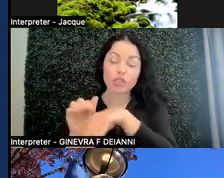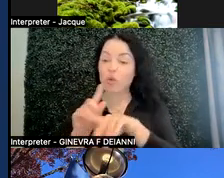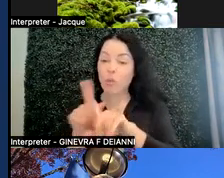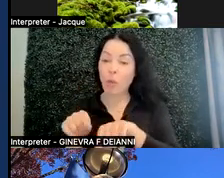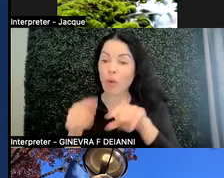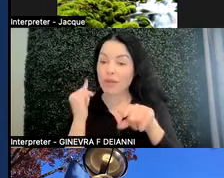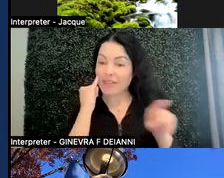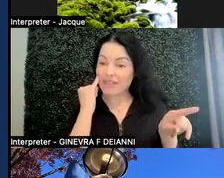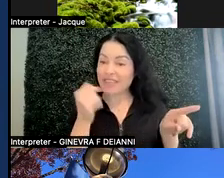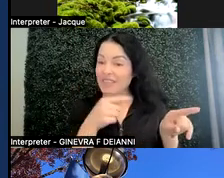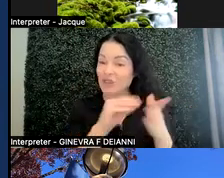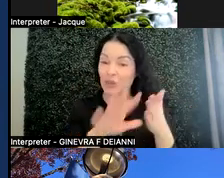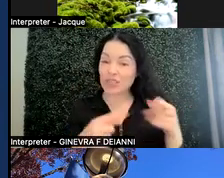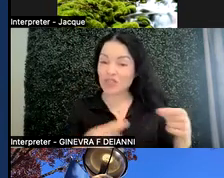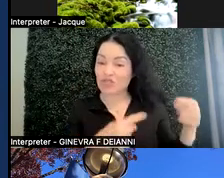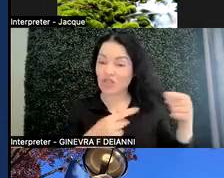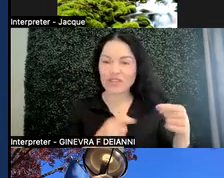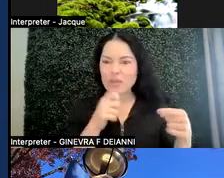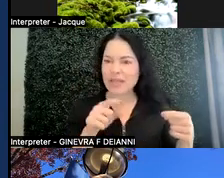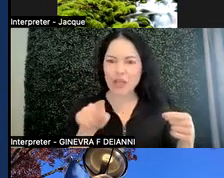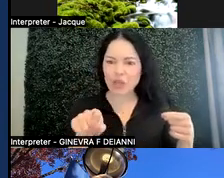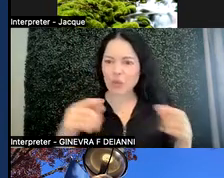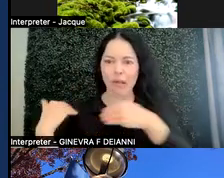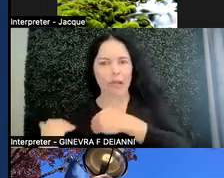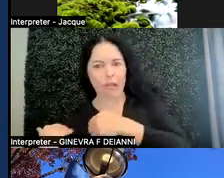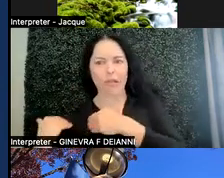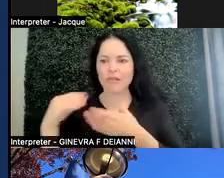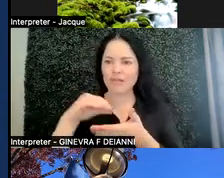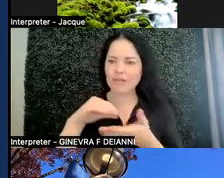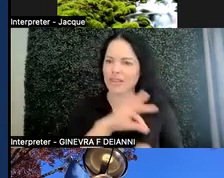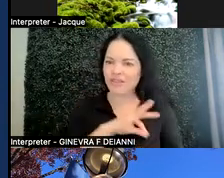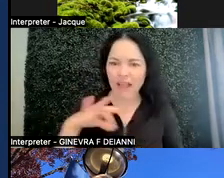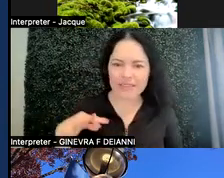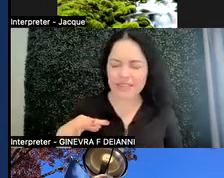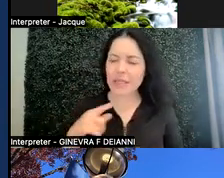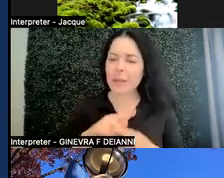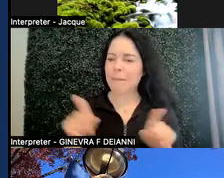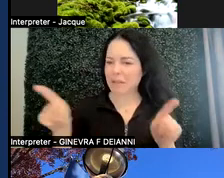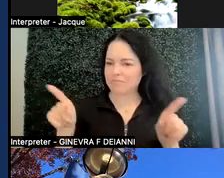so that doesn't have to be all you as faculty in supporting, but the monitoring progress is really important